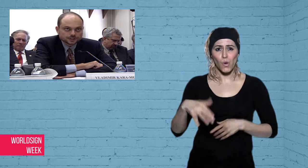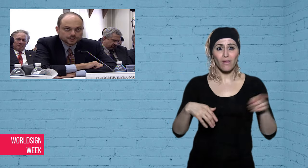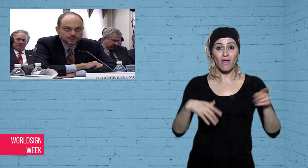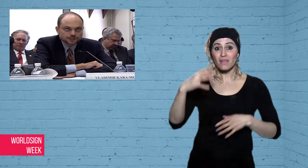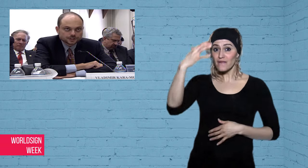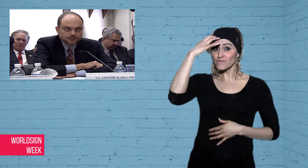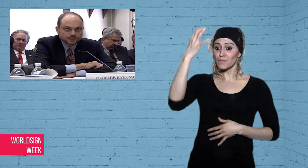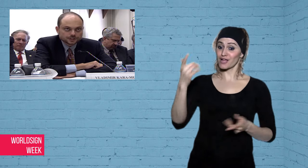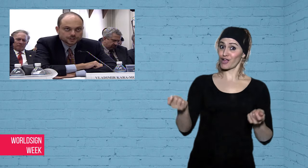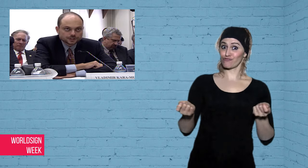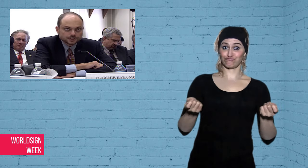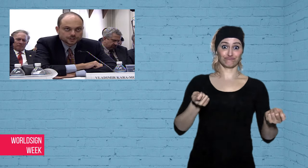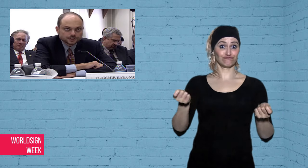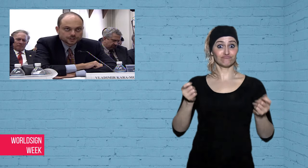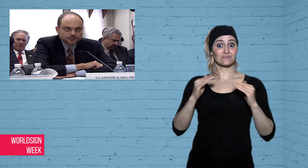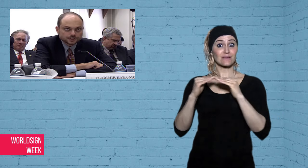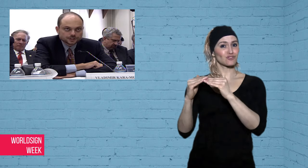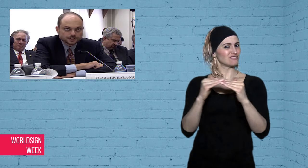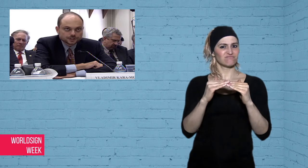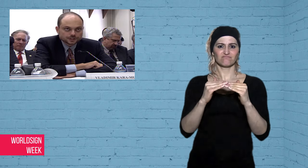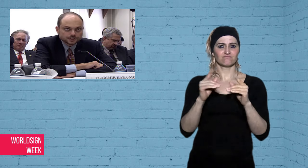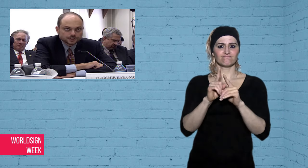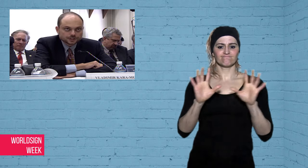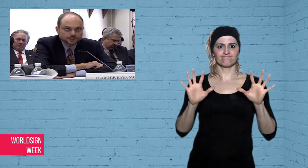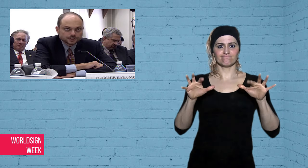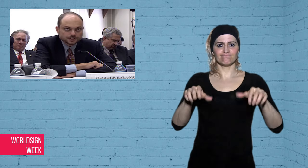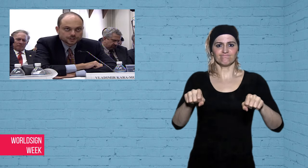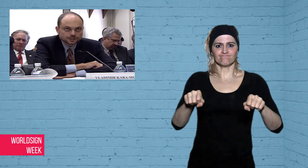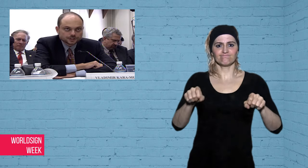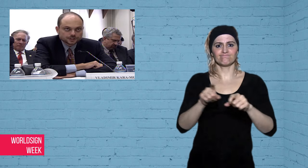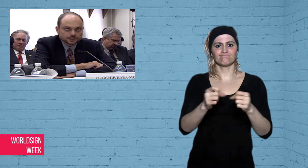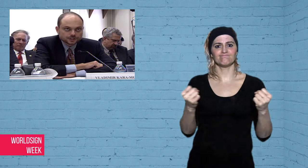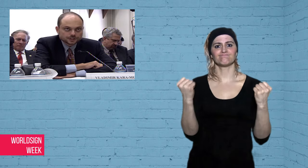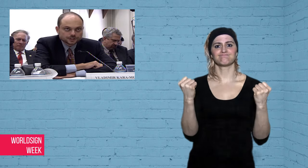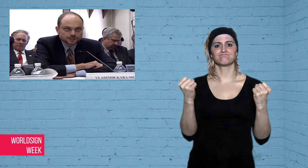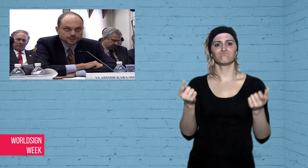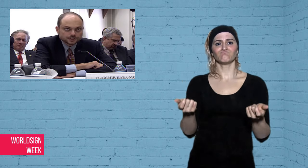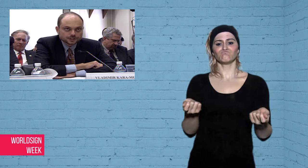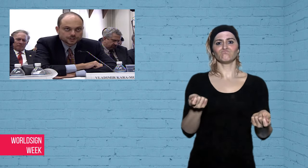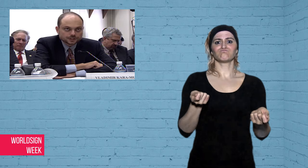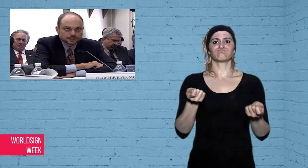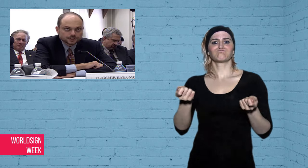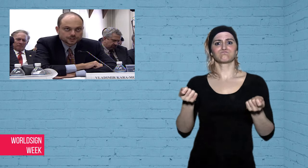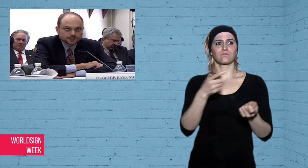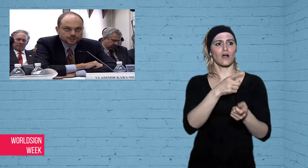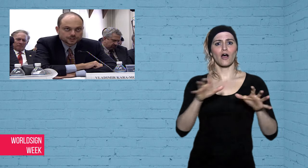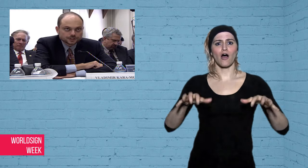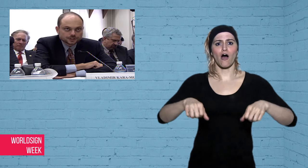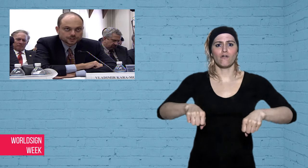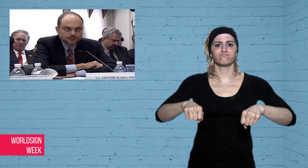of staying in power. However, despite